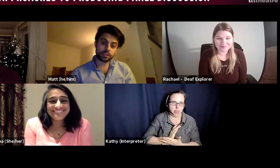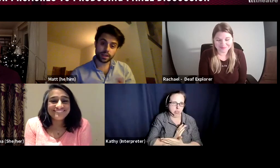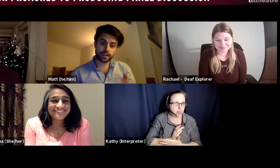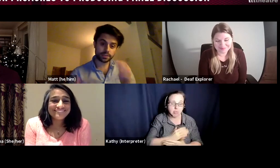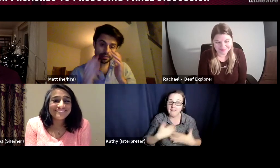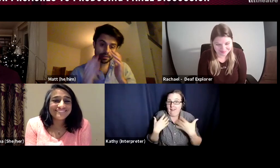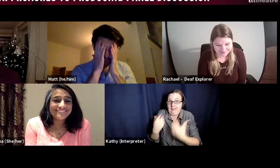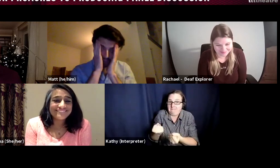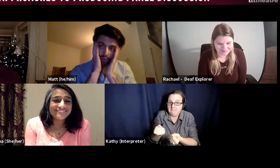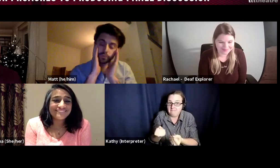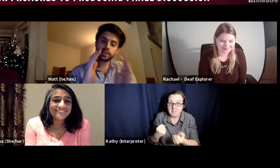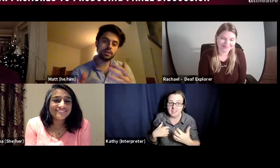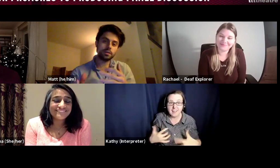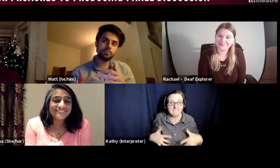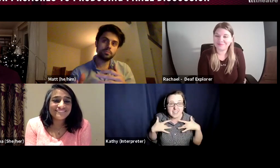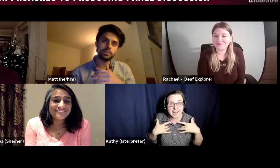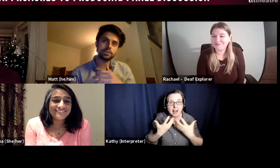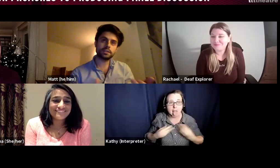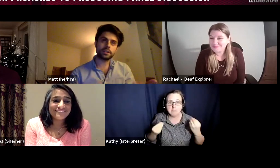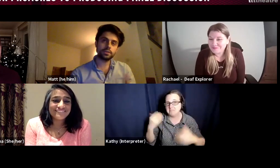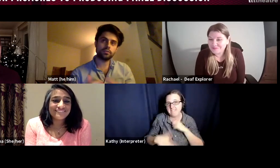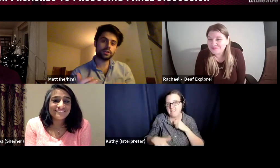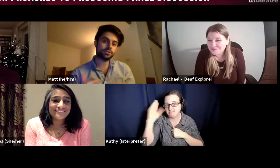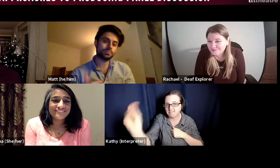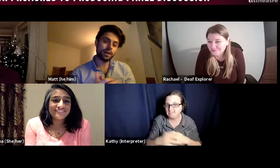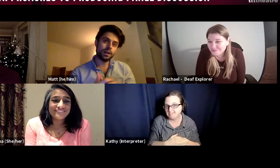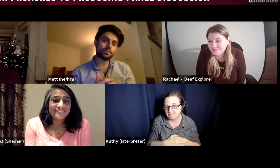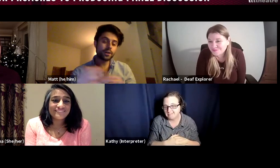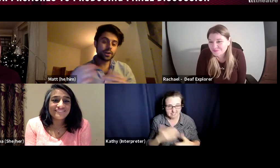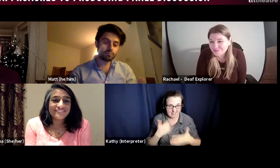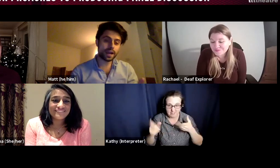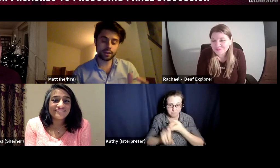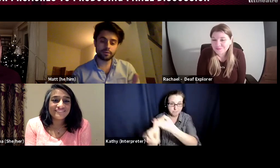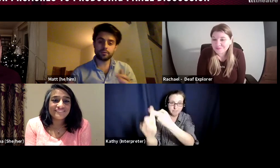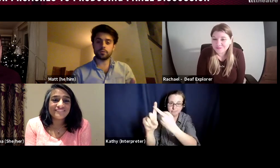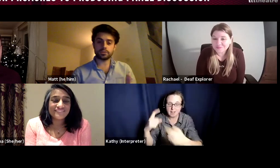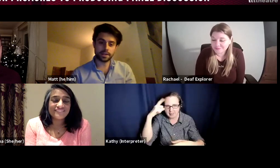it is if I'm honest producing is difficult because it is very rare that you have a for will training